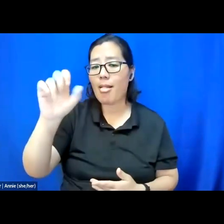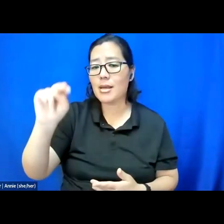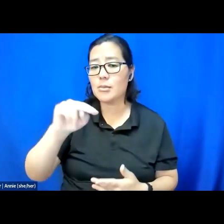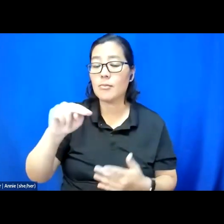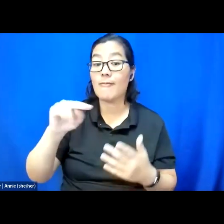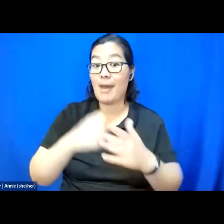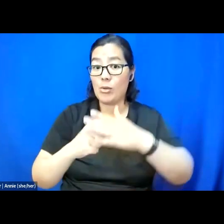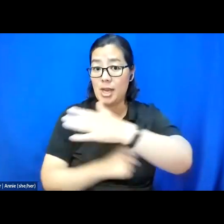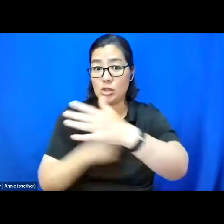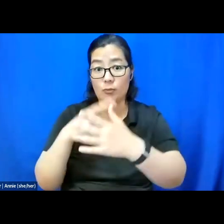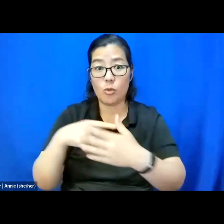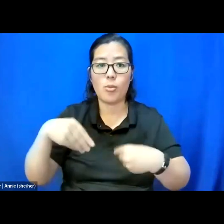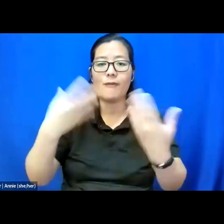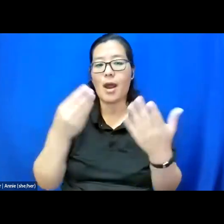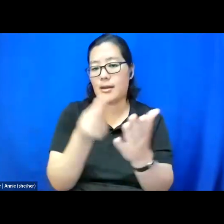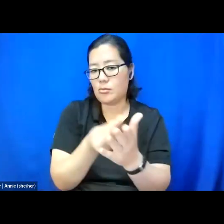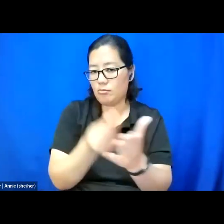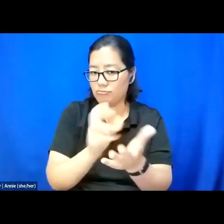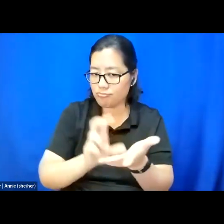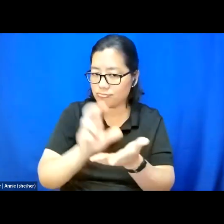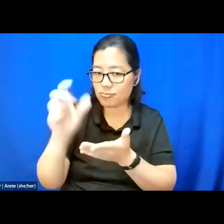providing the funds for this opportunity.